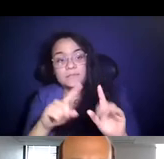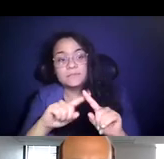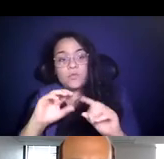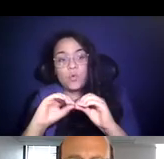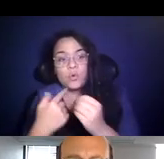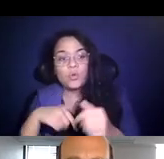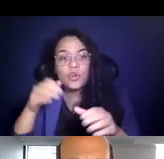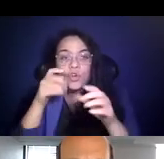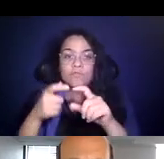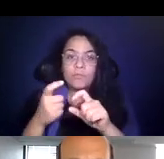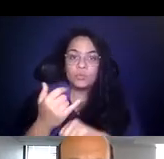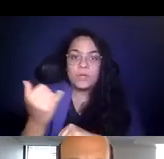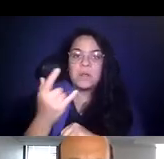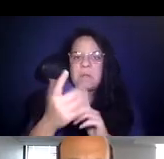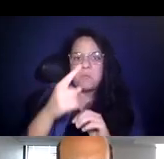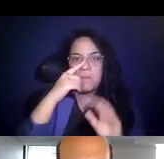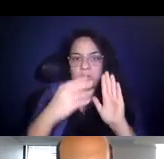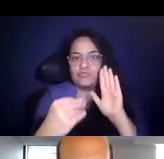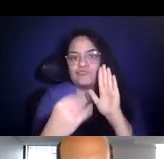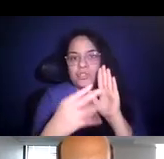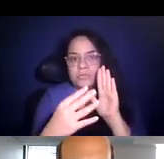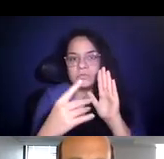15:28:36 You may tonight take a screenshot of this image for future reference.